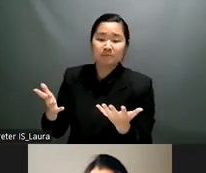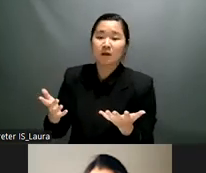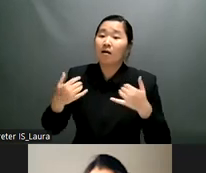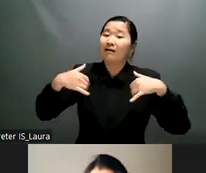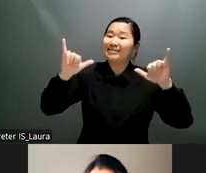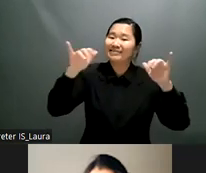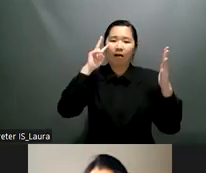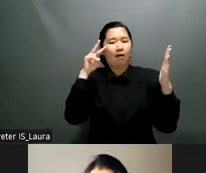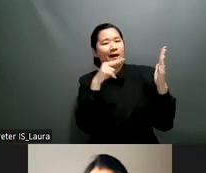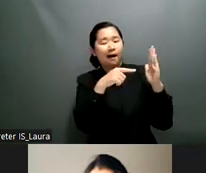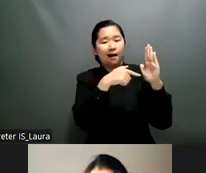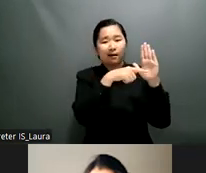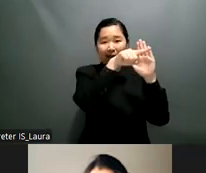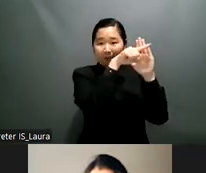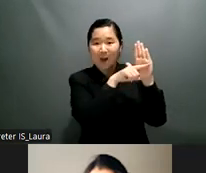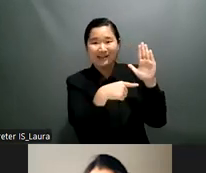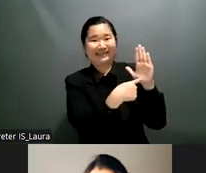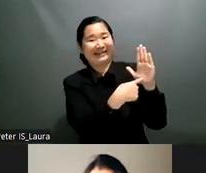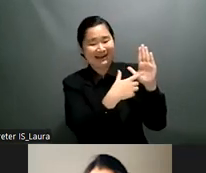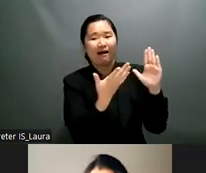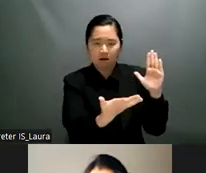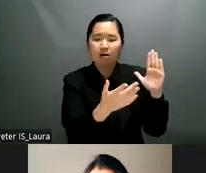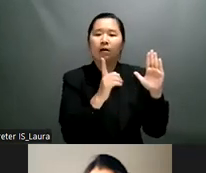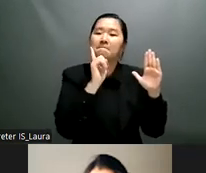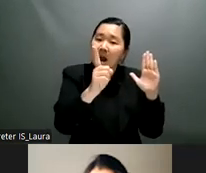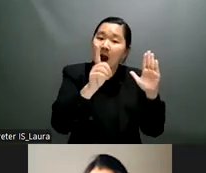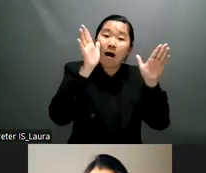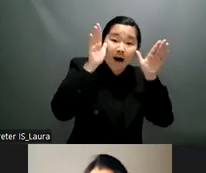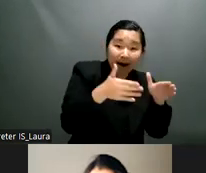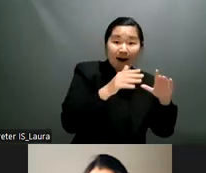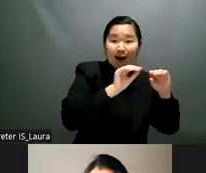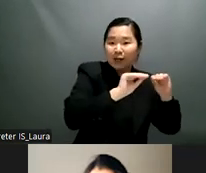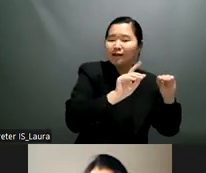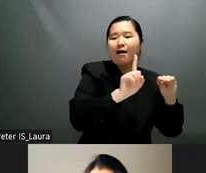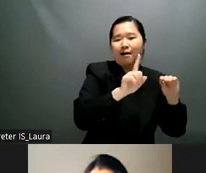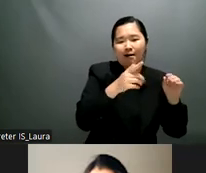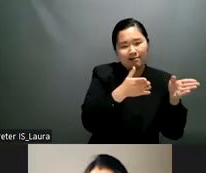of access to information across thematics for example it could be on sexual productive health